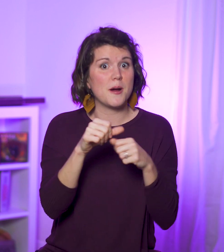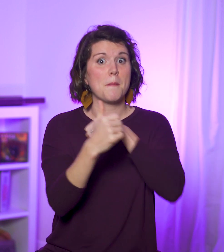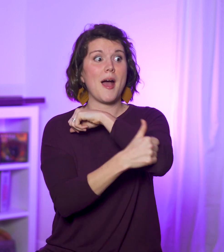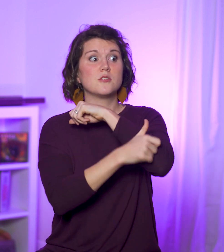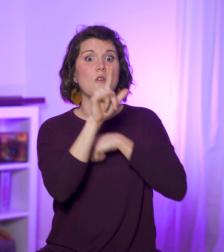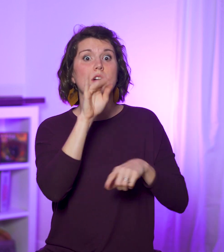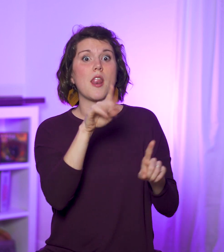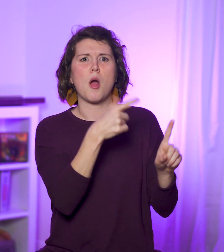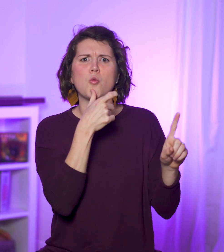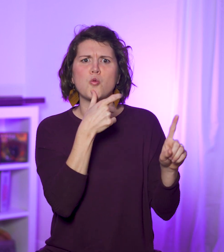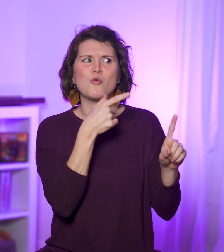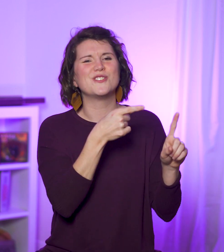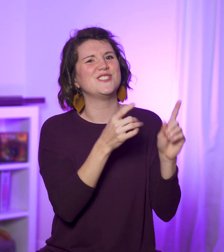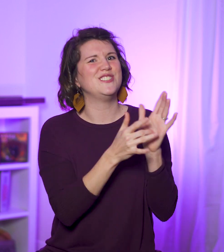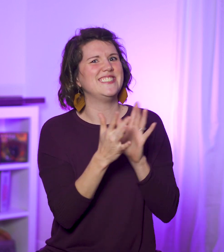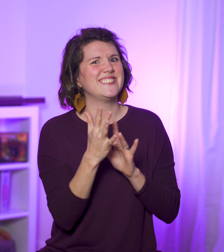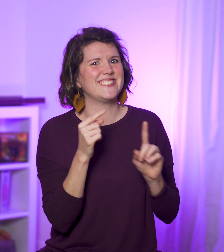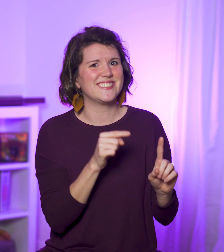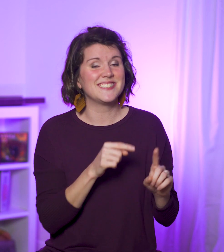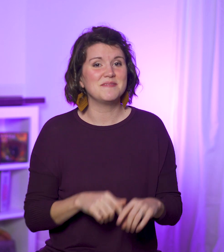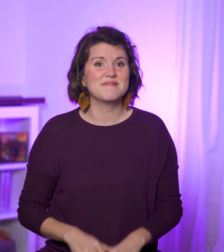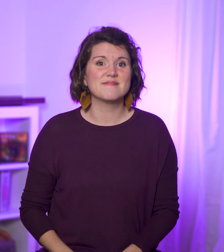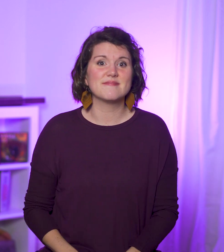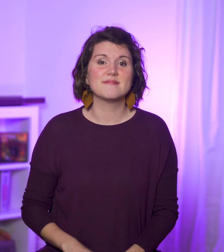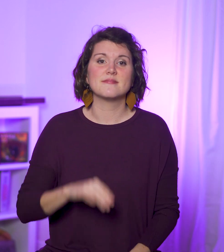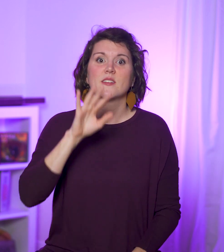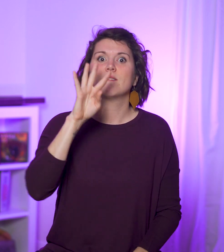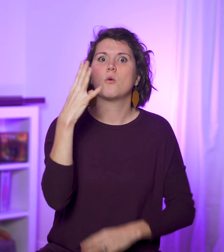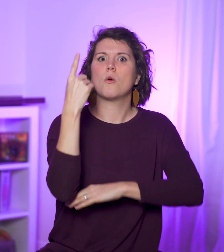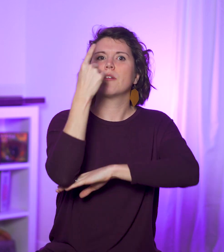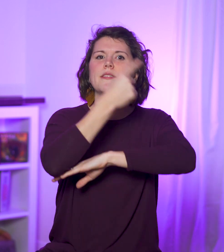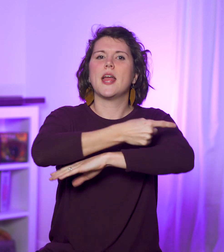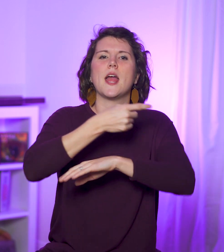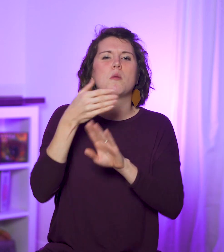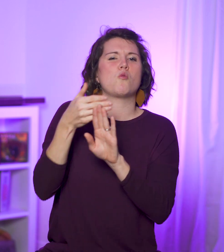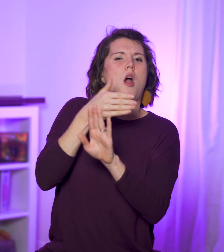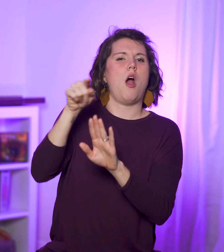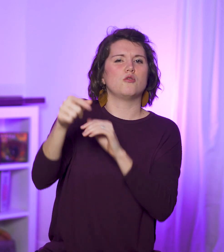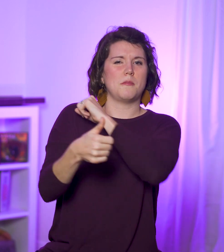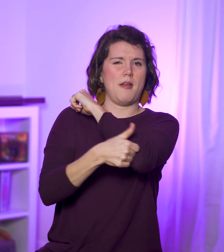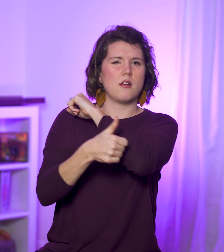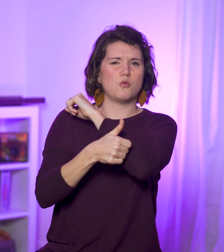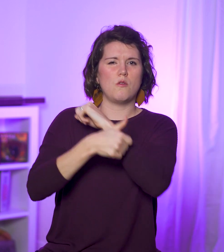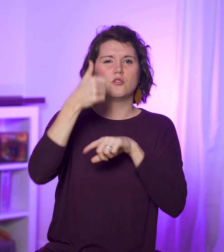because Jesus is the Passover Lamb. In the four days prior to Passover,